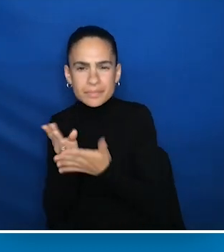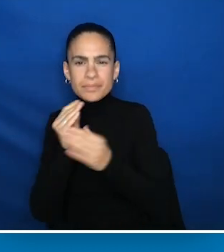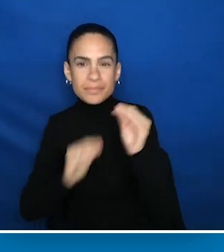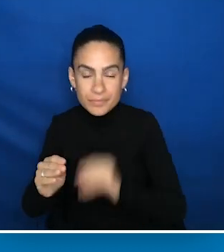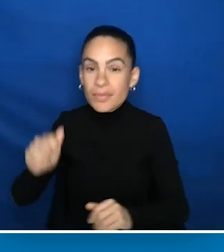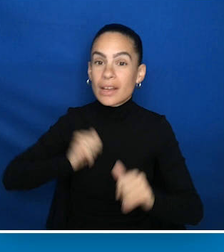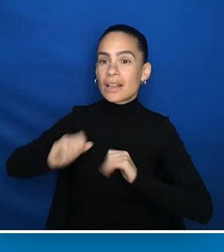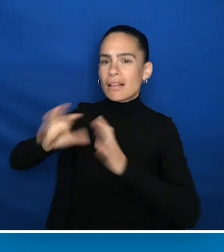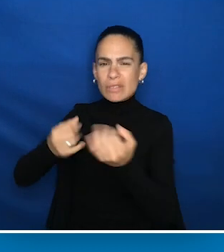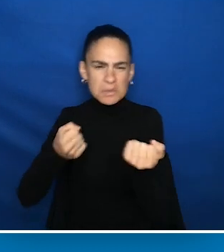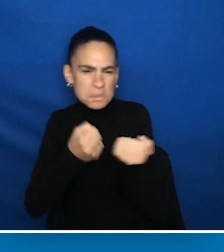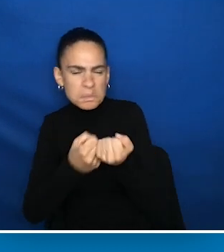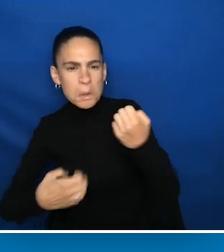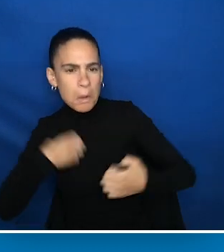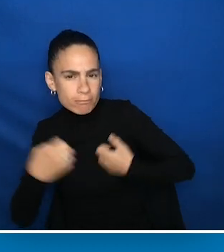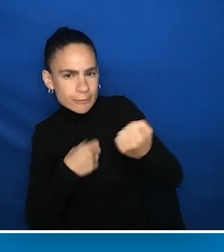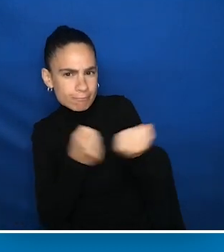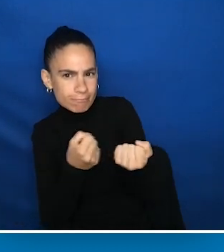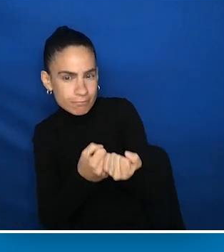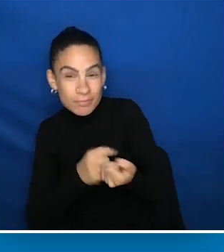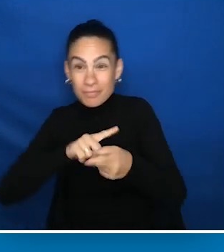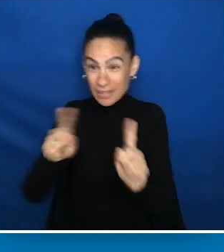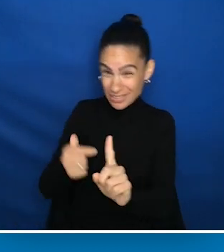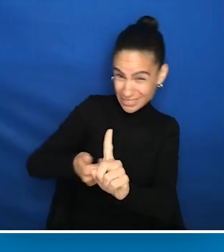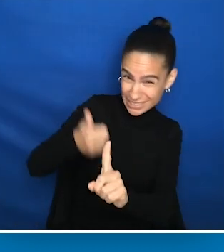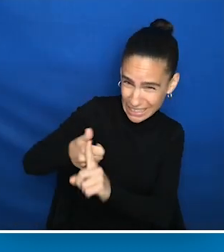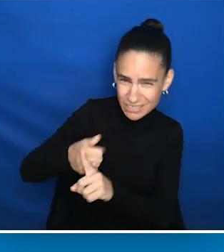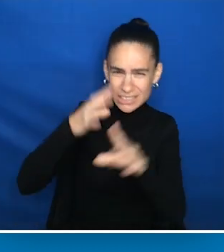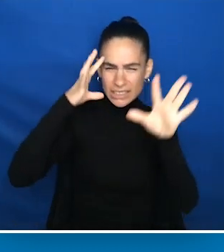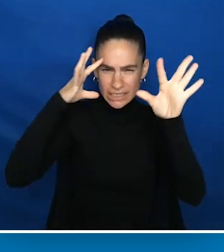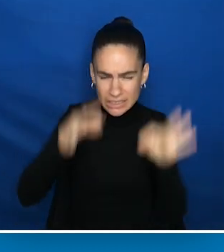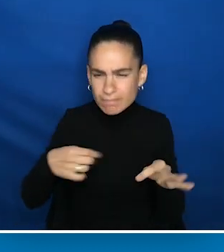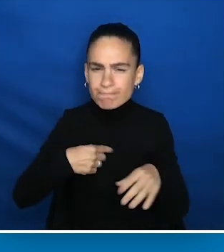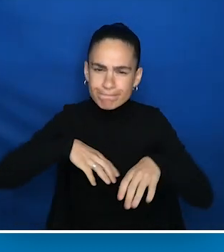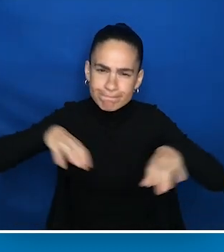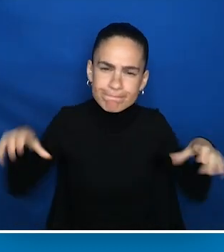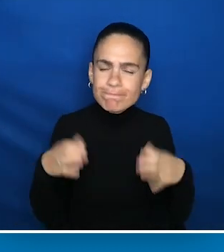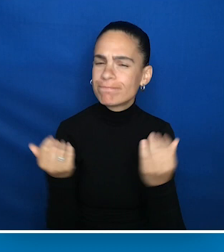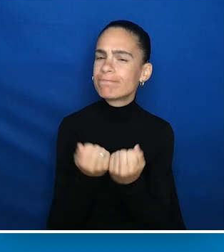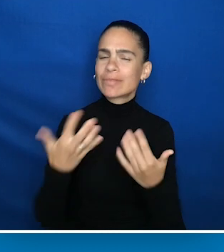He had emotional support from Interact, but he mainly did everything on his own resolve and his persistence.